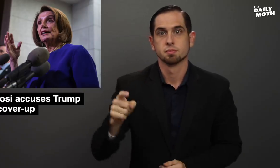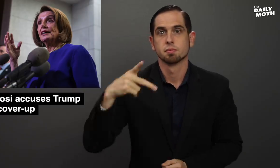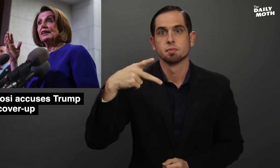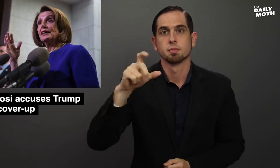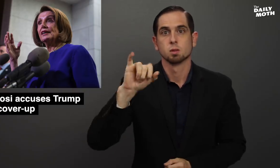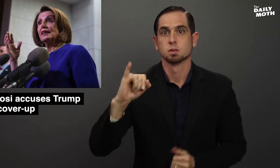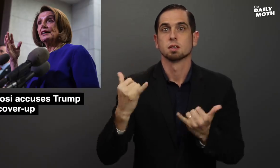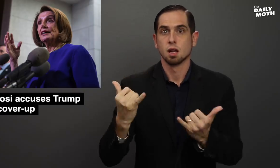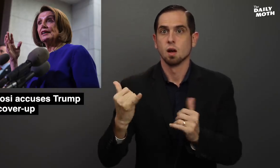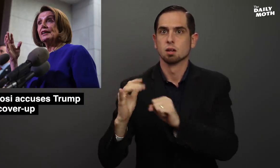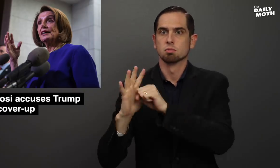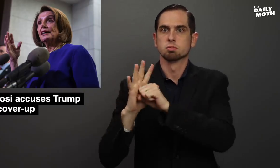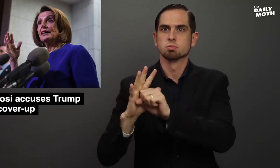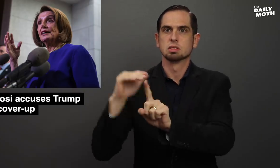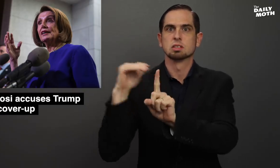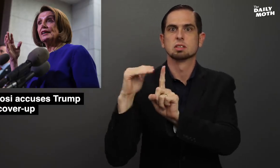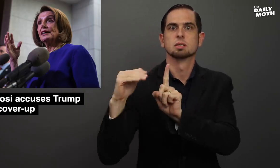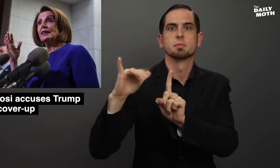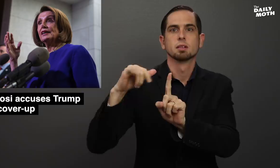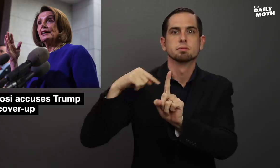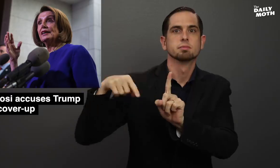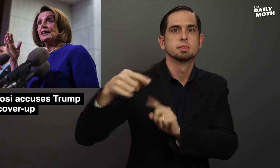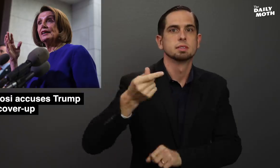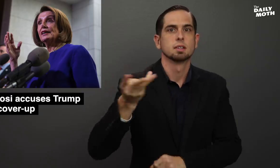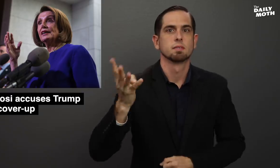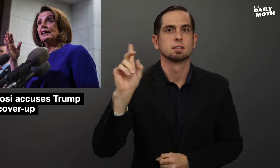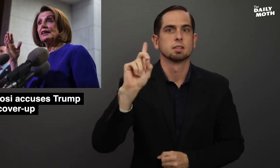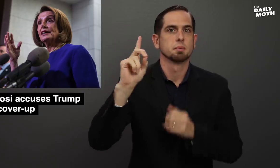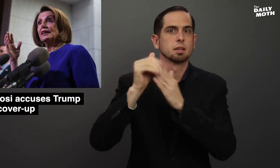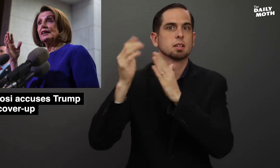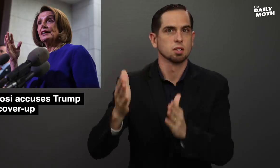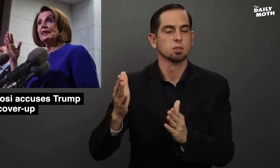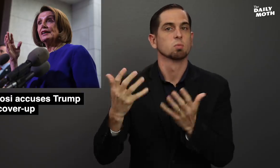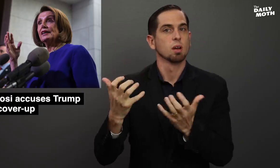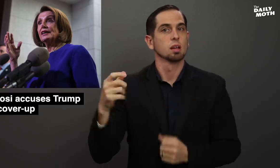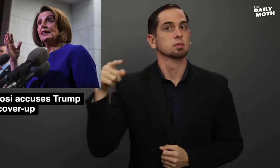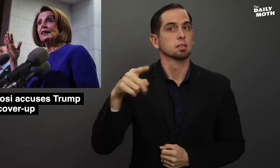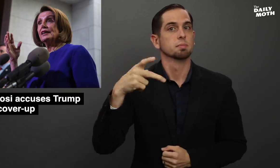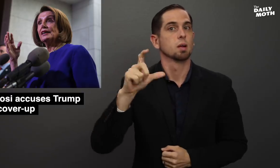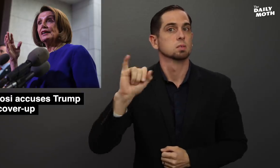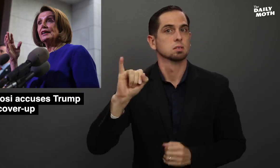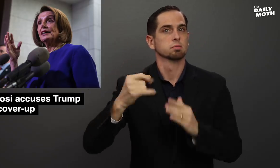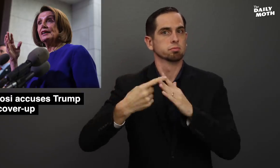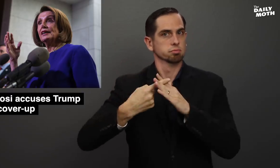Pelosi is being pressured by several Democratic leaders